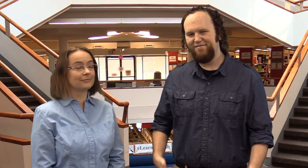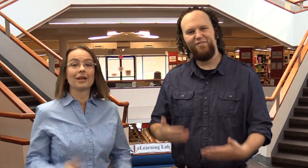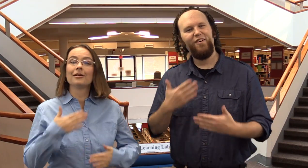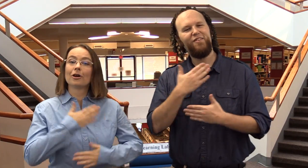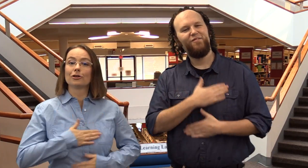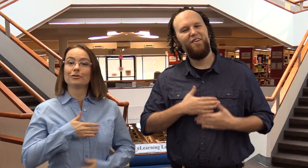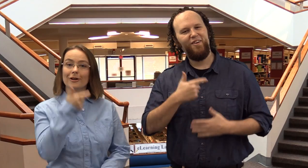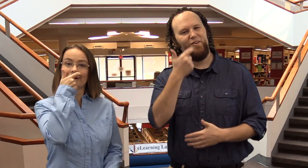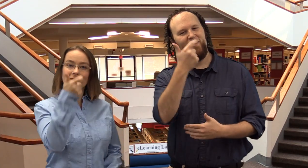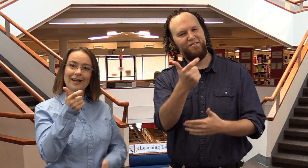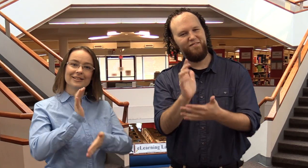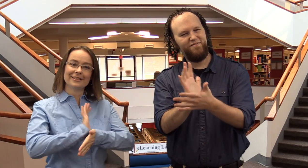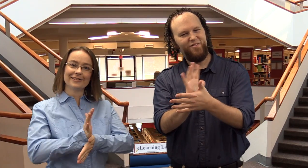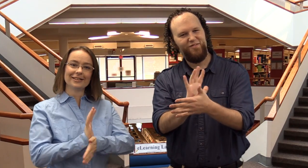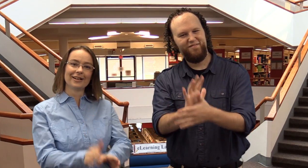Enjoy watching this movie!